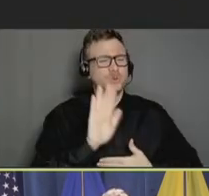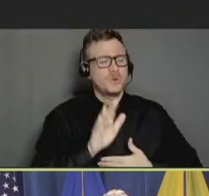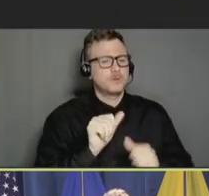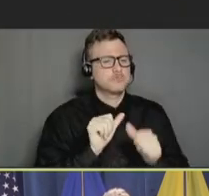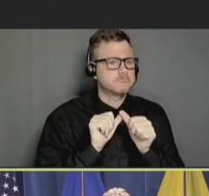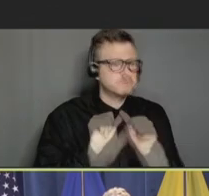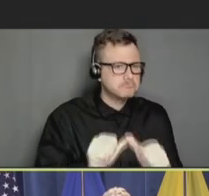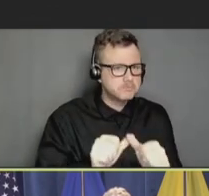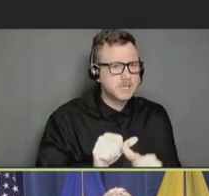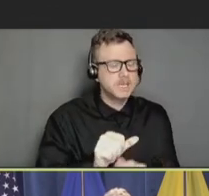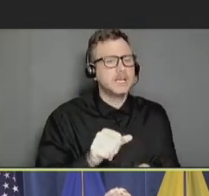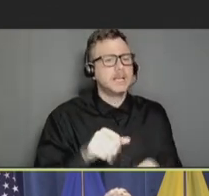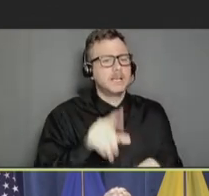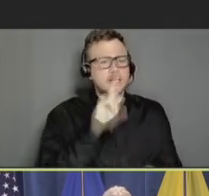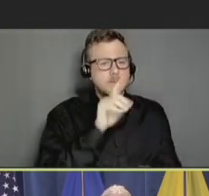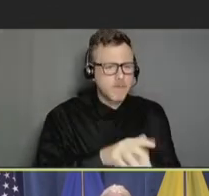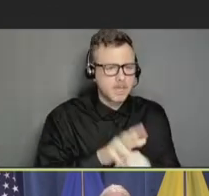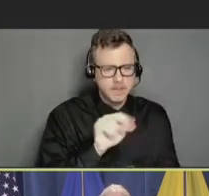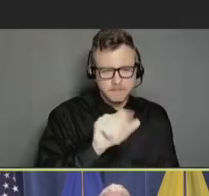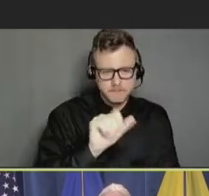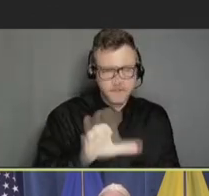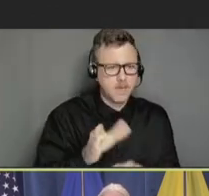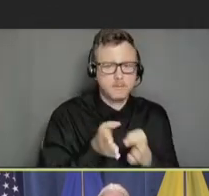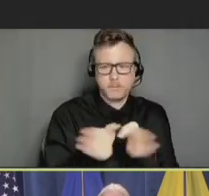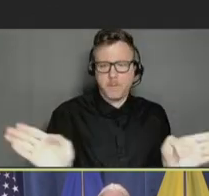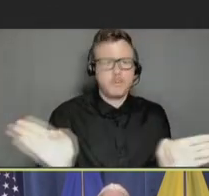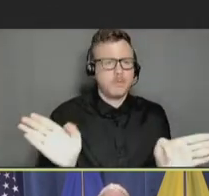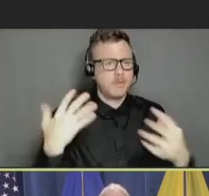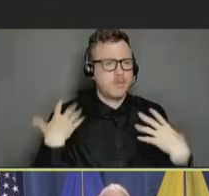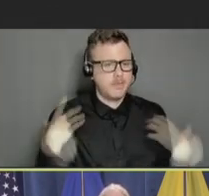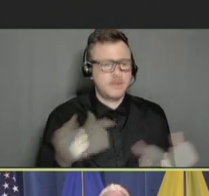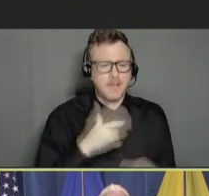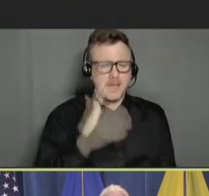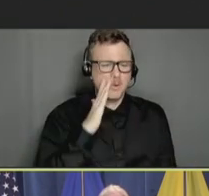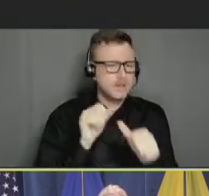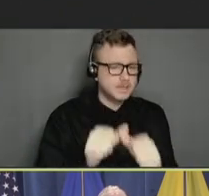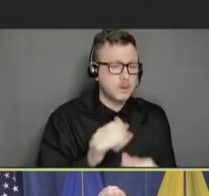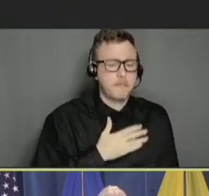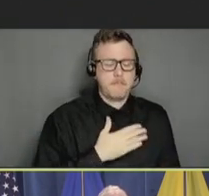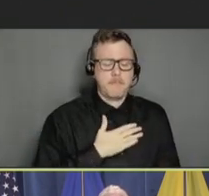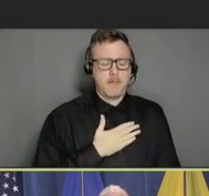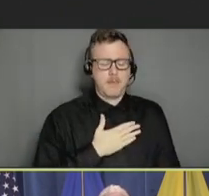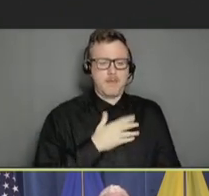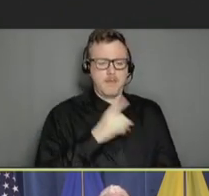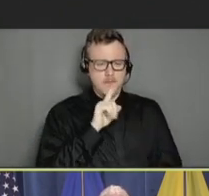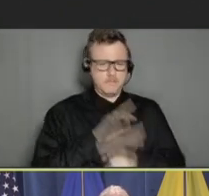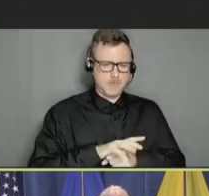NVAC and to the public's health. I will continue to emphasize my commitment to vaccinations,